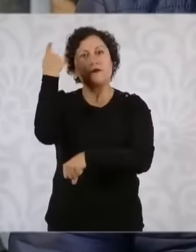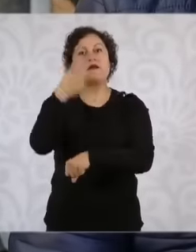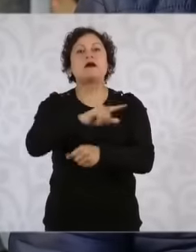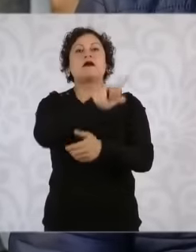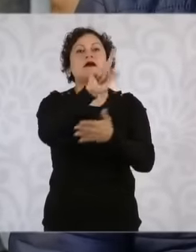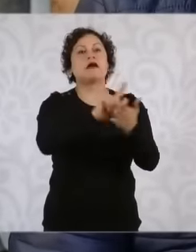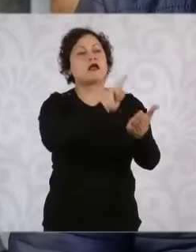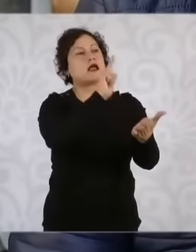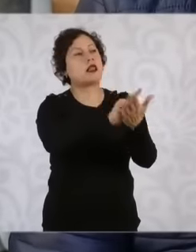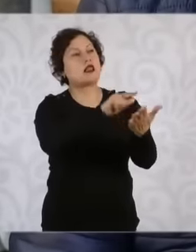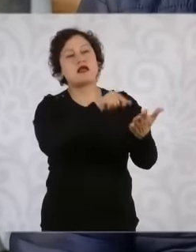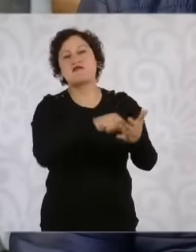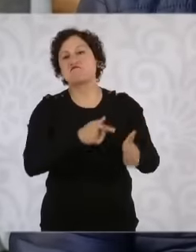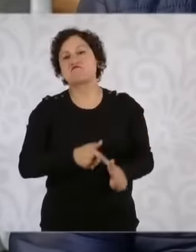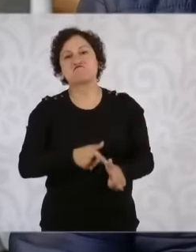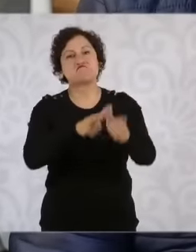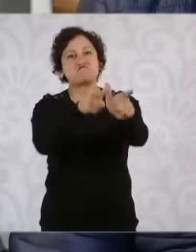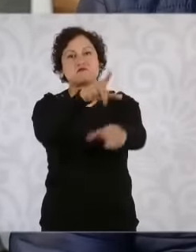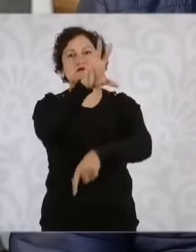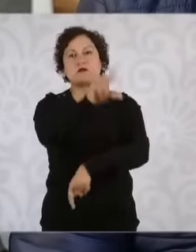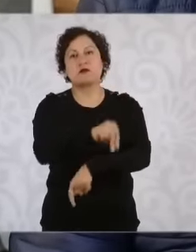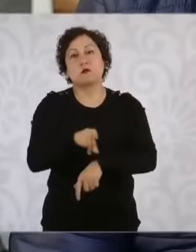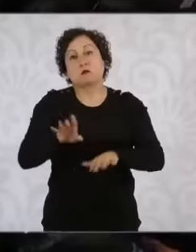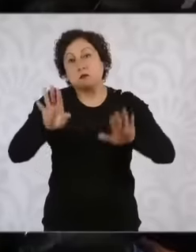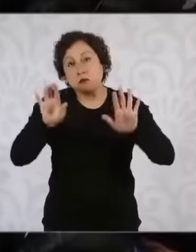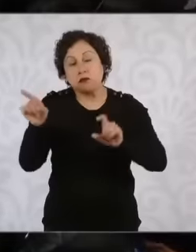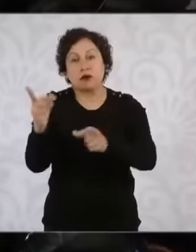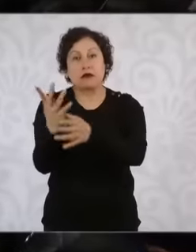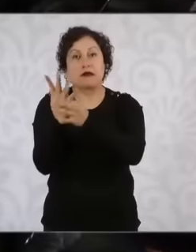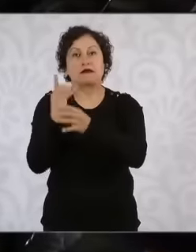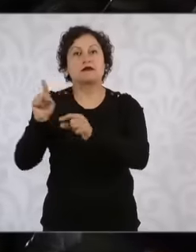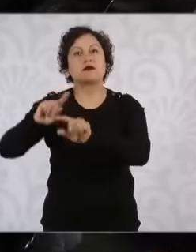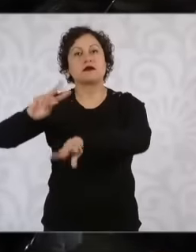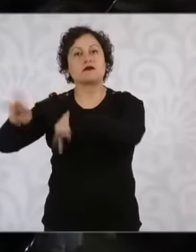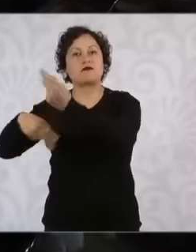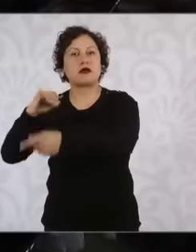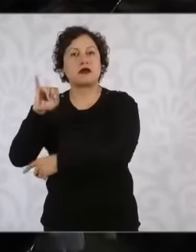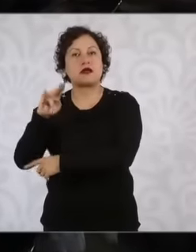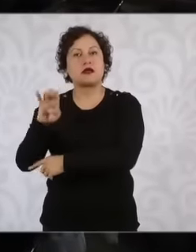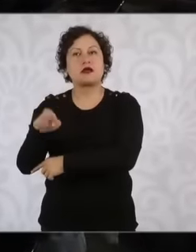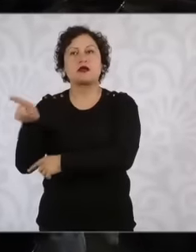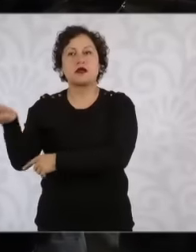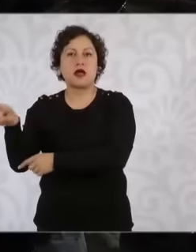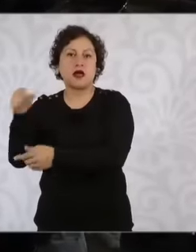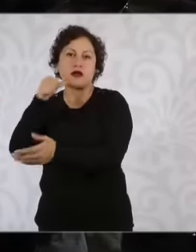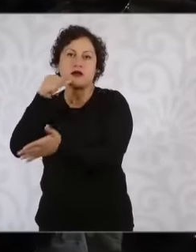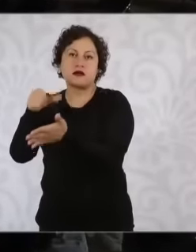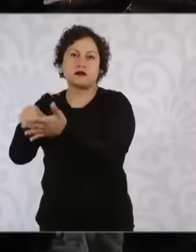was even supposedly given a judicial appeal a few days ago that prevents it from continuing